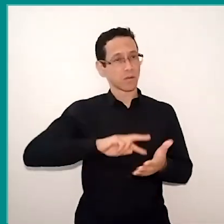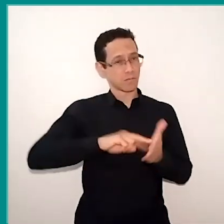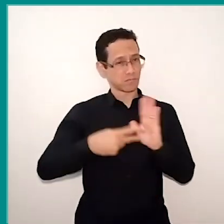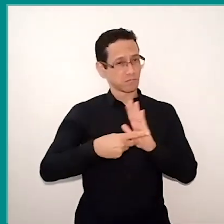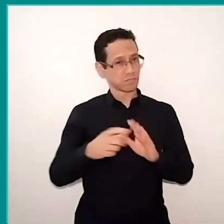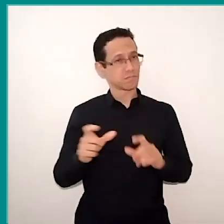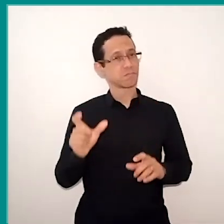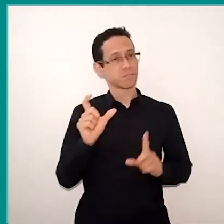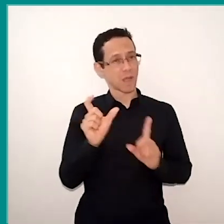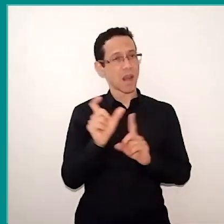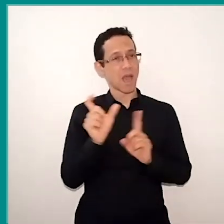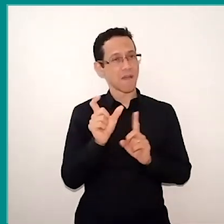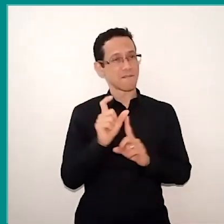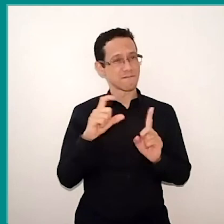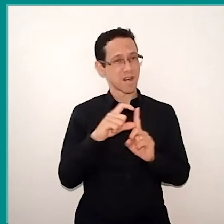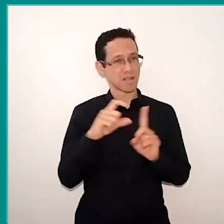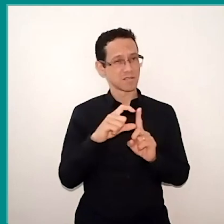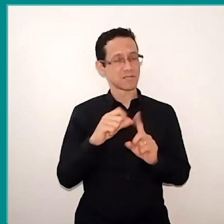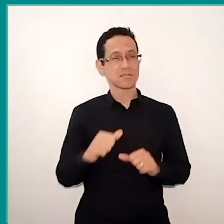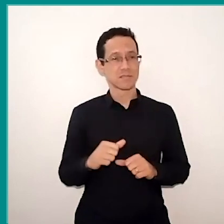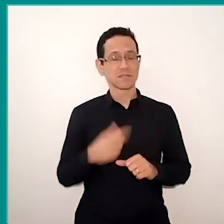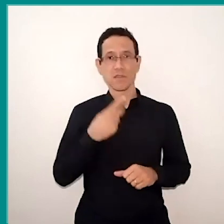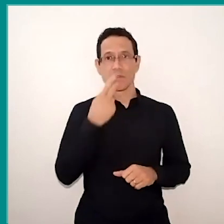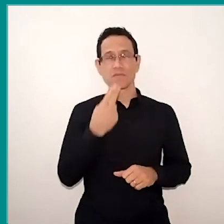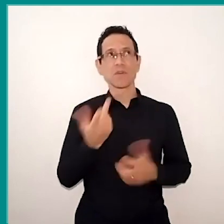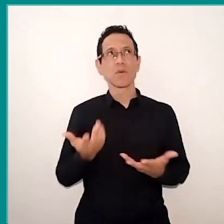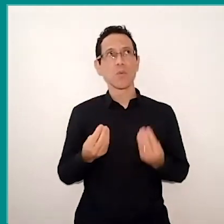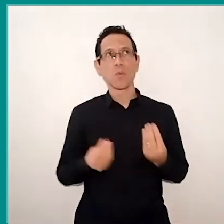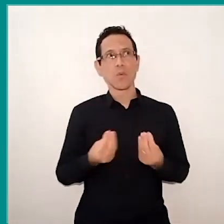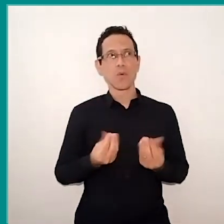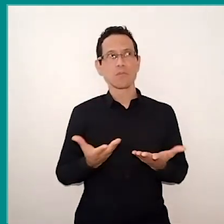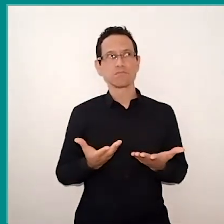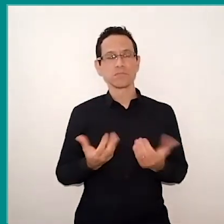So, to paraphrase, I say to the teacher: The teacher needs rethink your practice